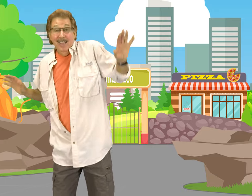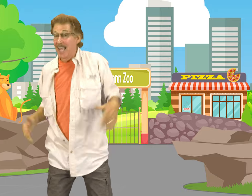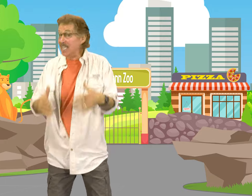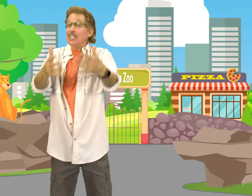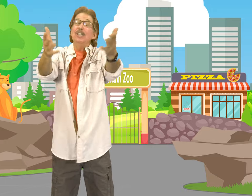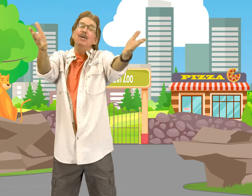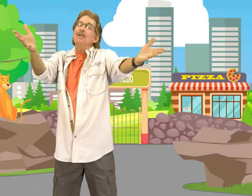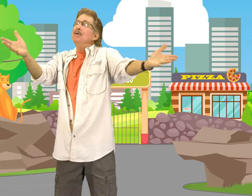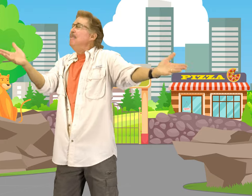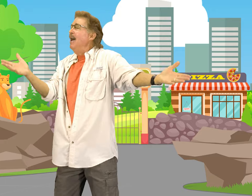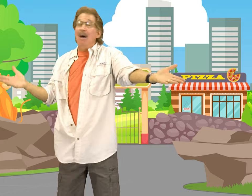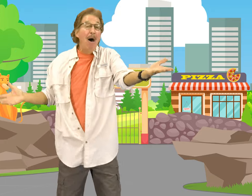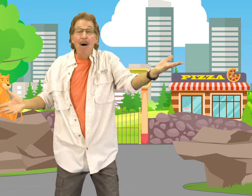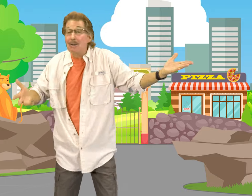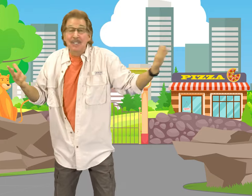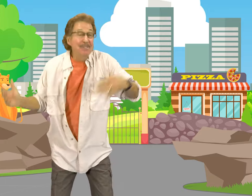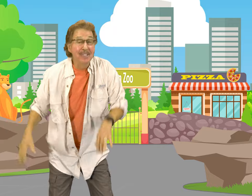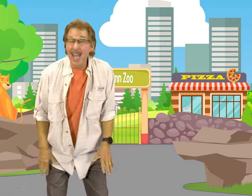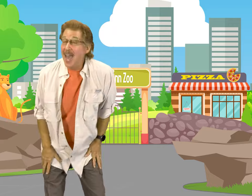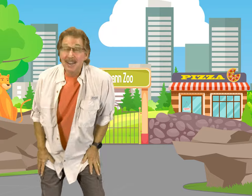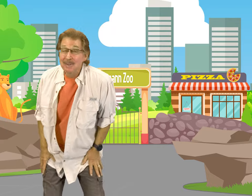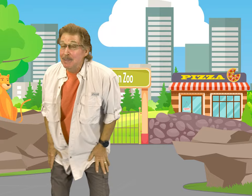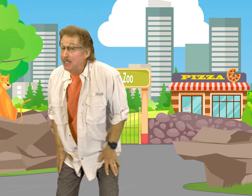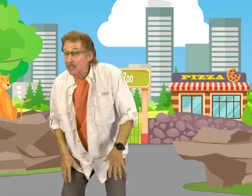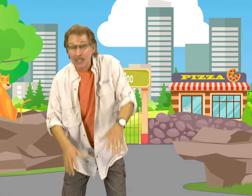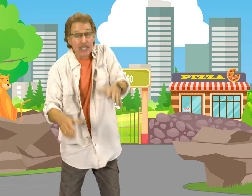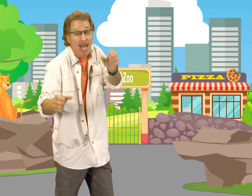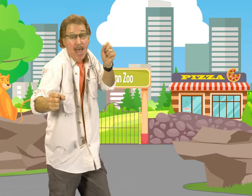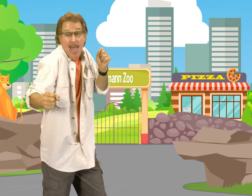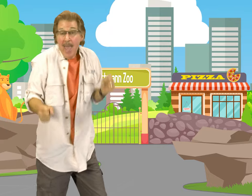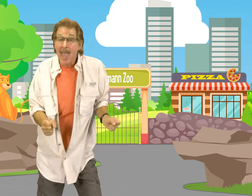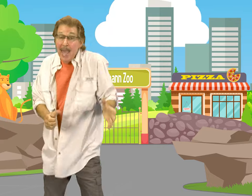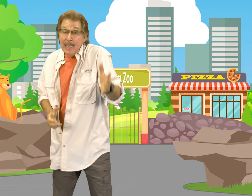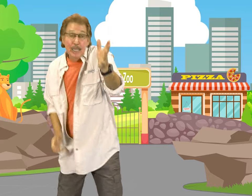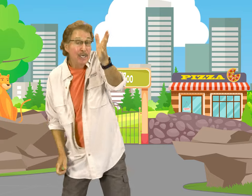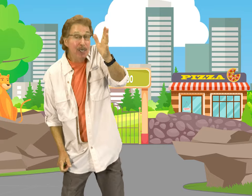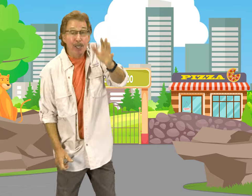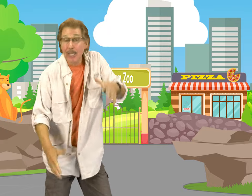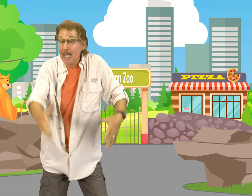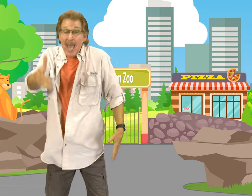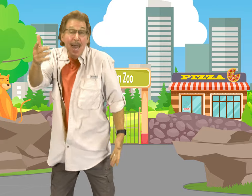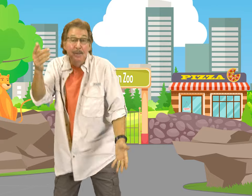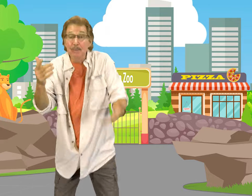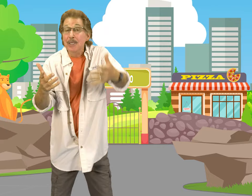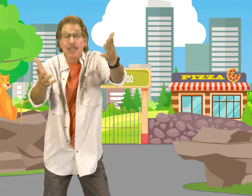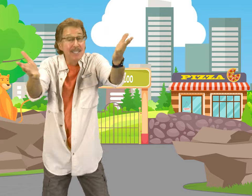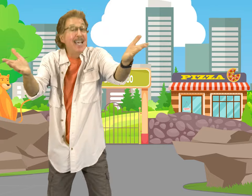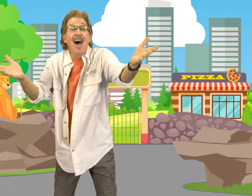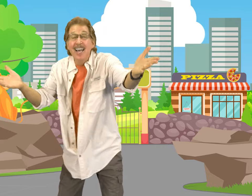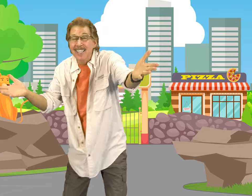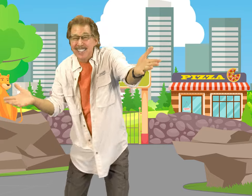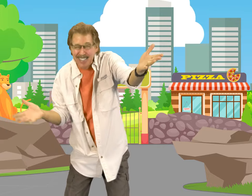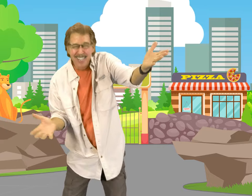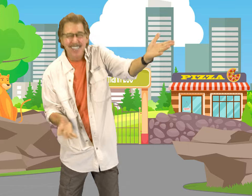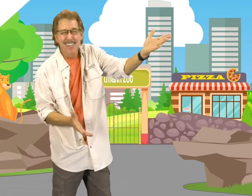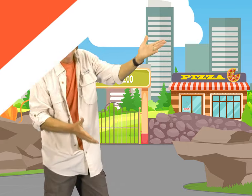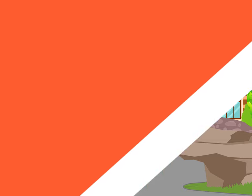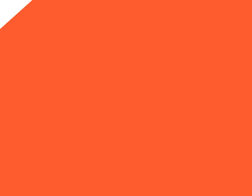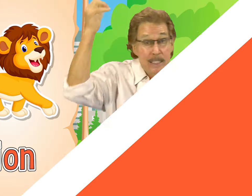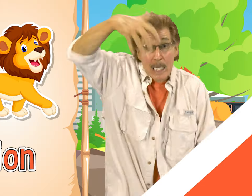Let's learn about all different animals And learn the animal signs